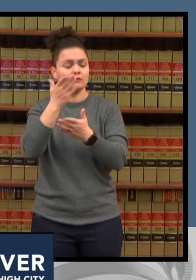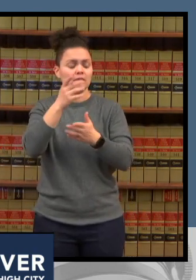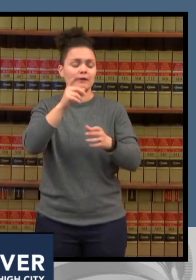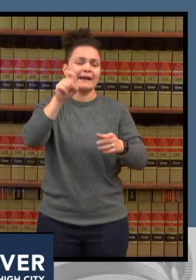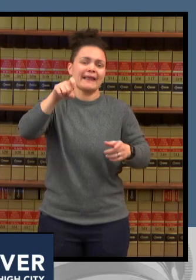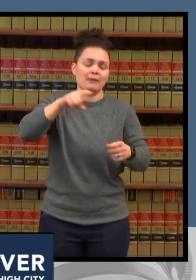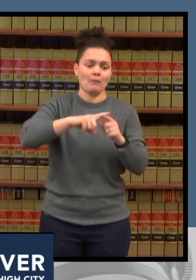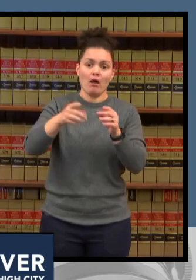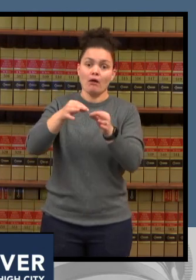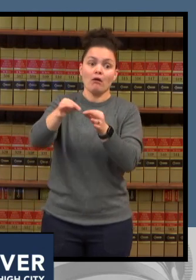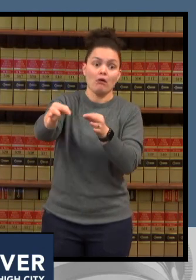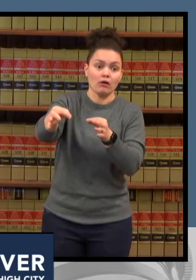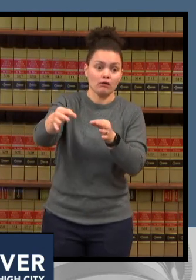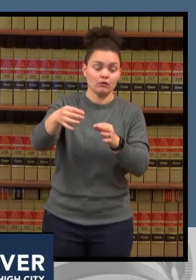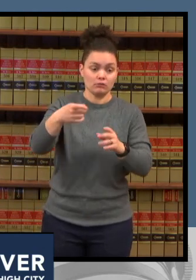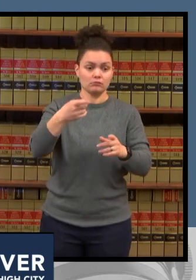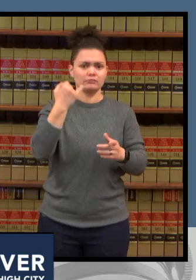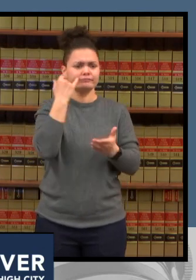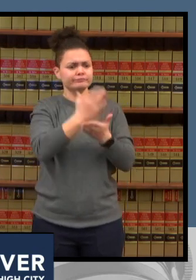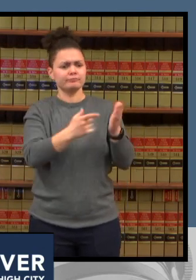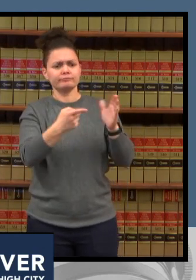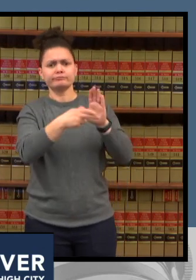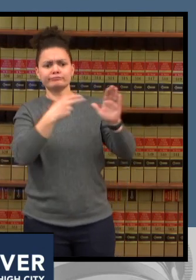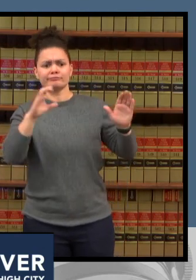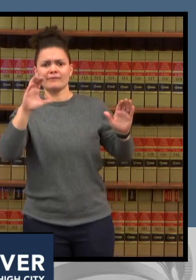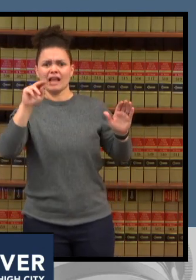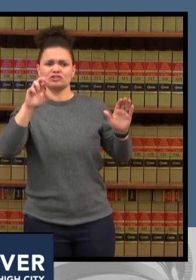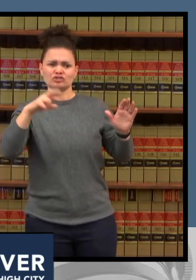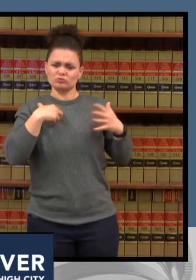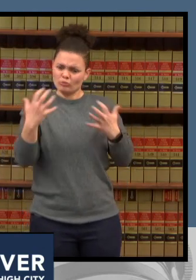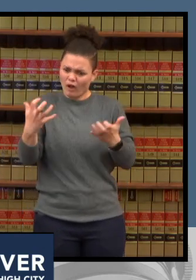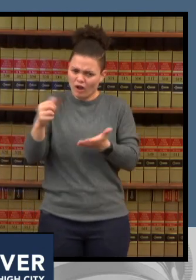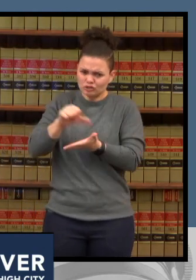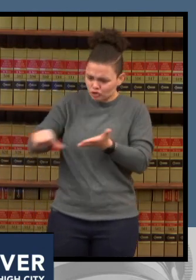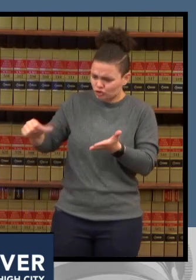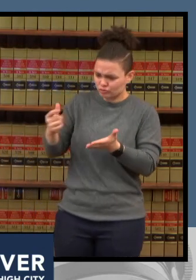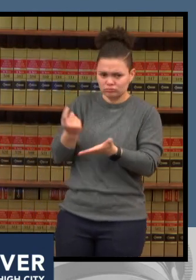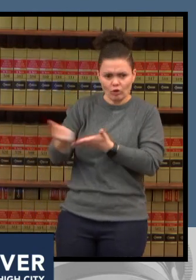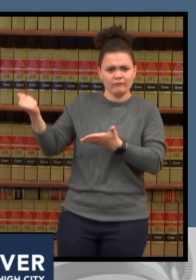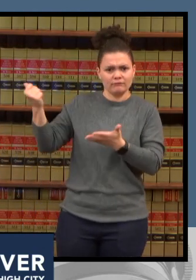your surgery done as soon as you can so it's it's very painful there it's creating a lot of moral